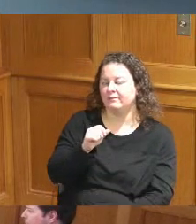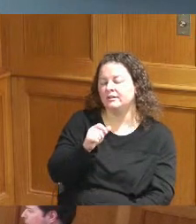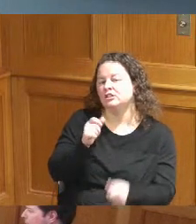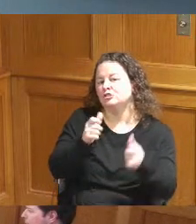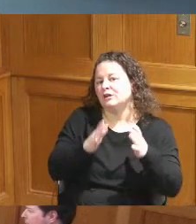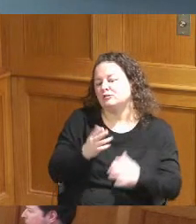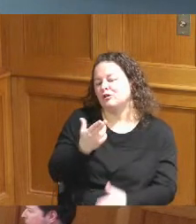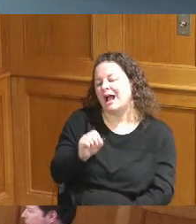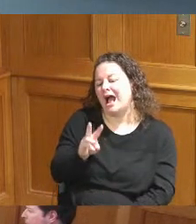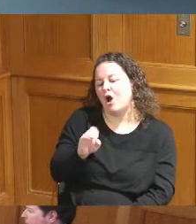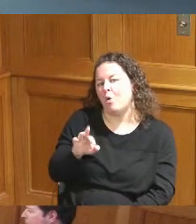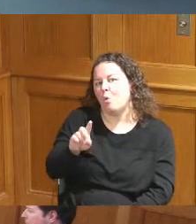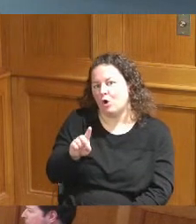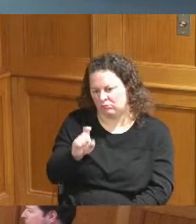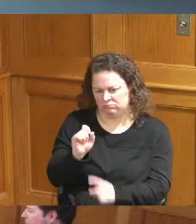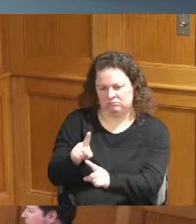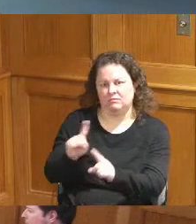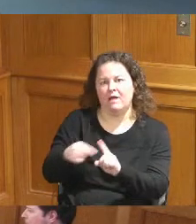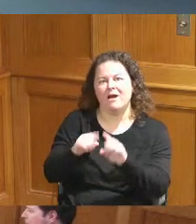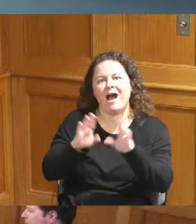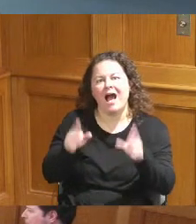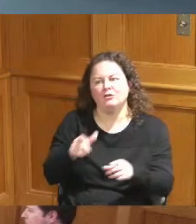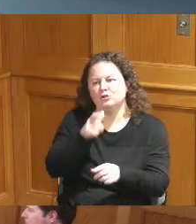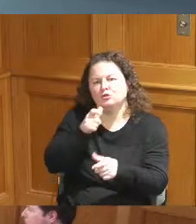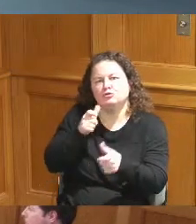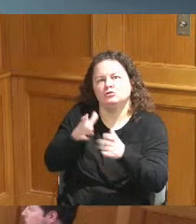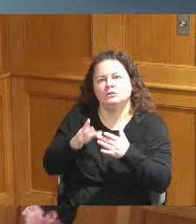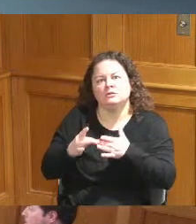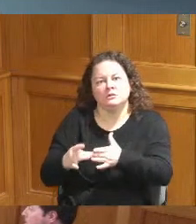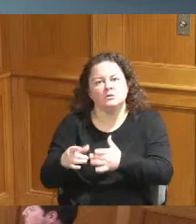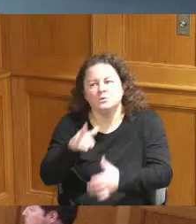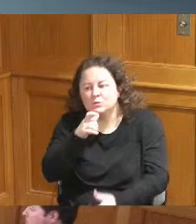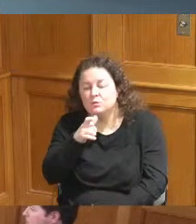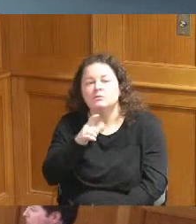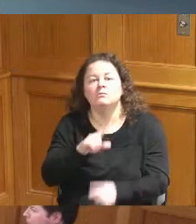they're linking that back for housing needs but I can get that to you right after the meeting today